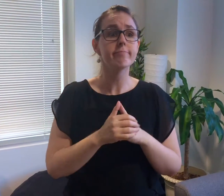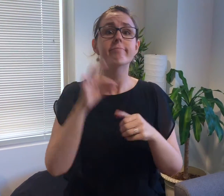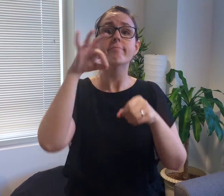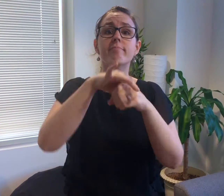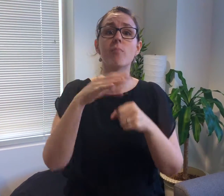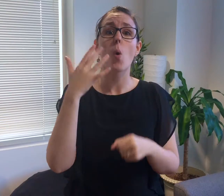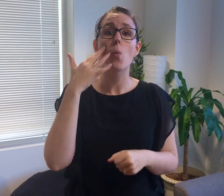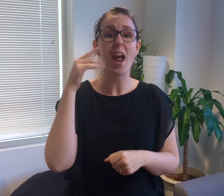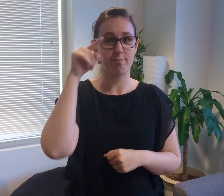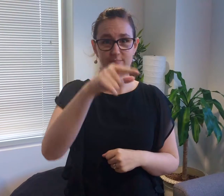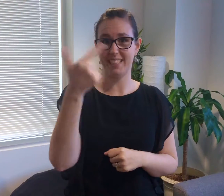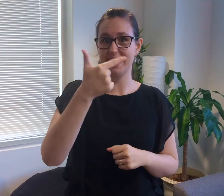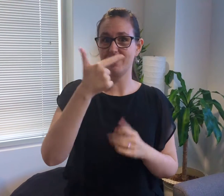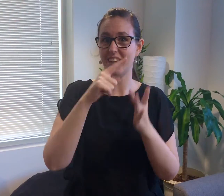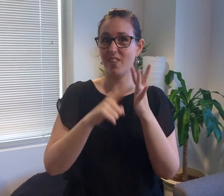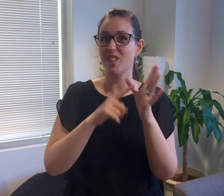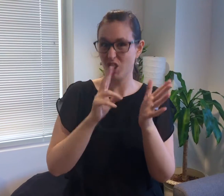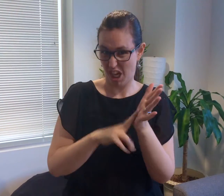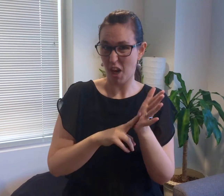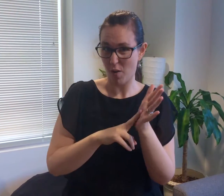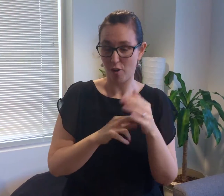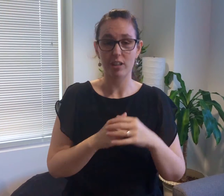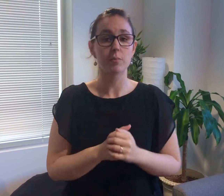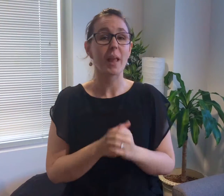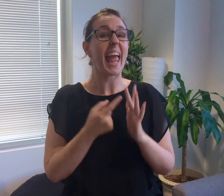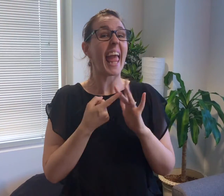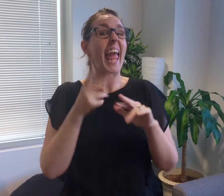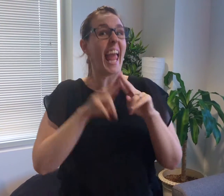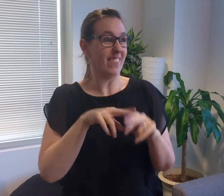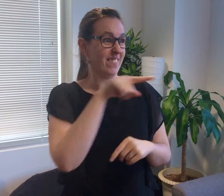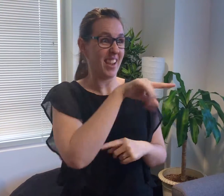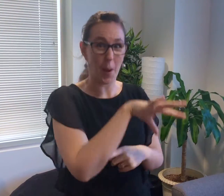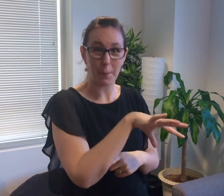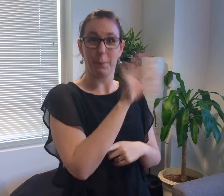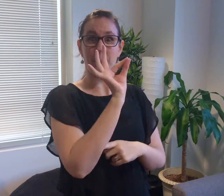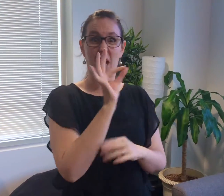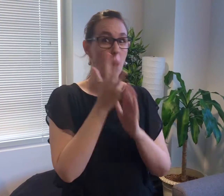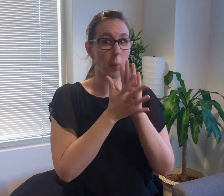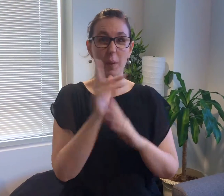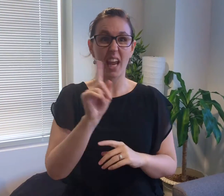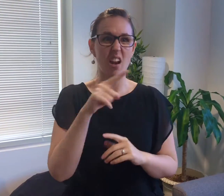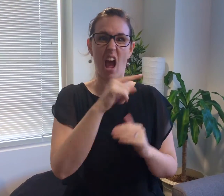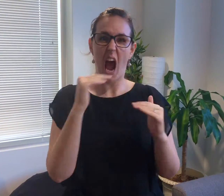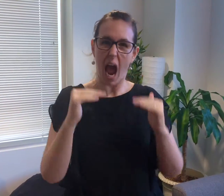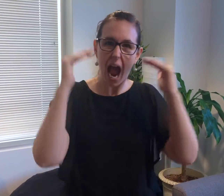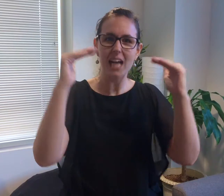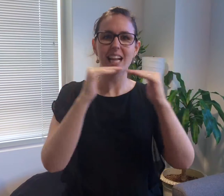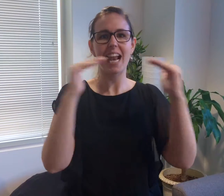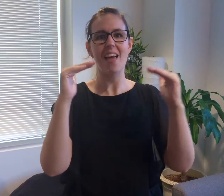The elections will be on the 17th of January. If she is elected as president, this will be the furthest